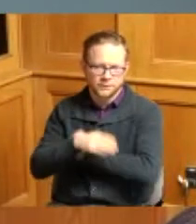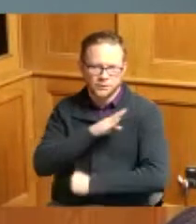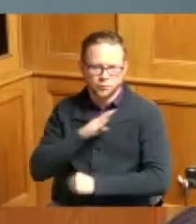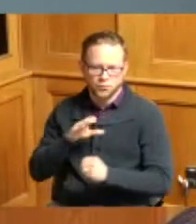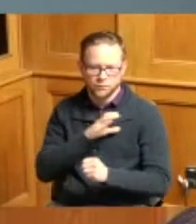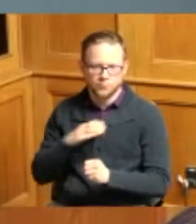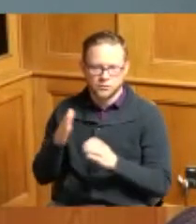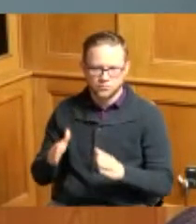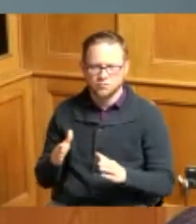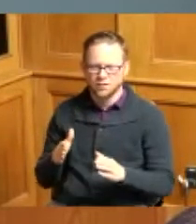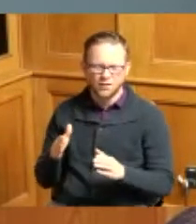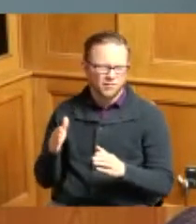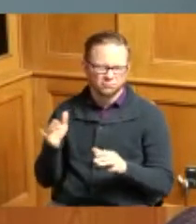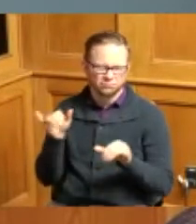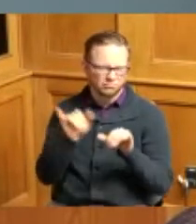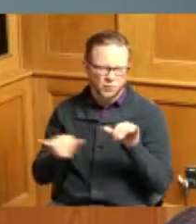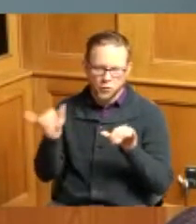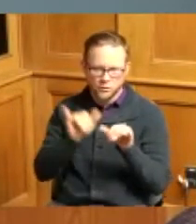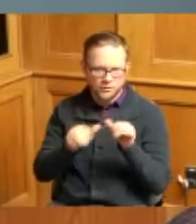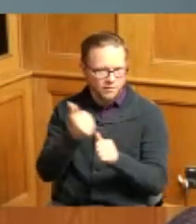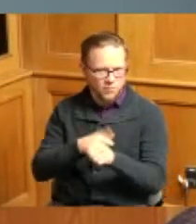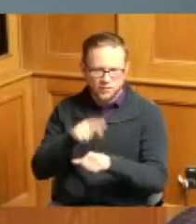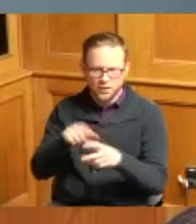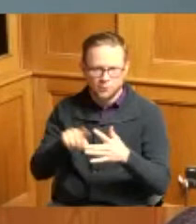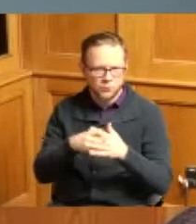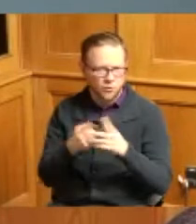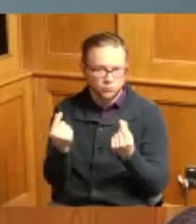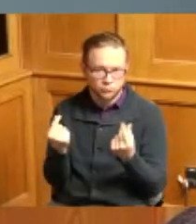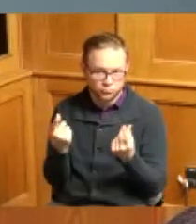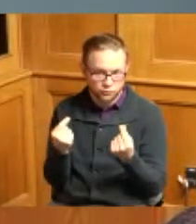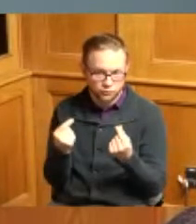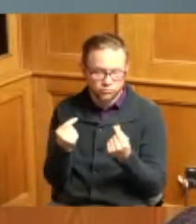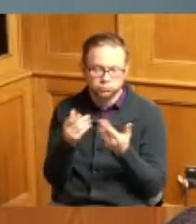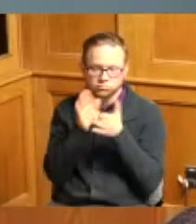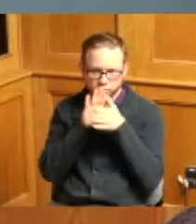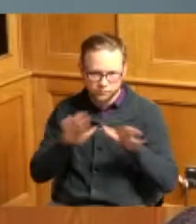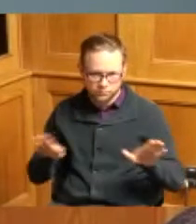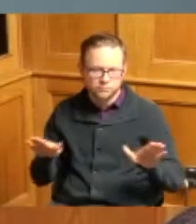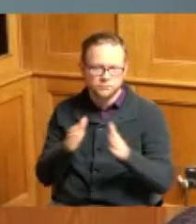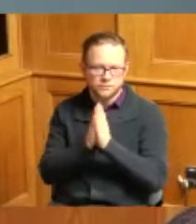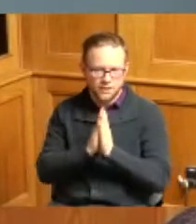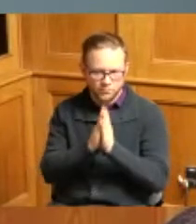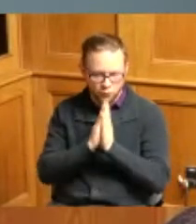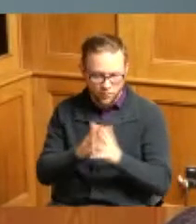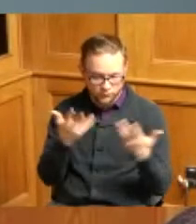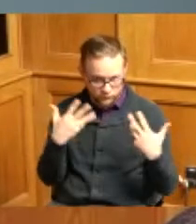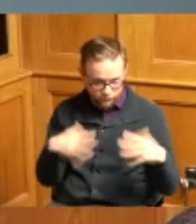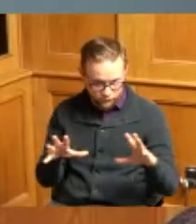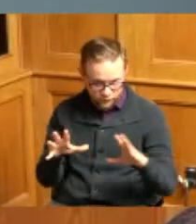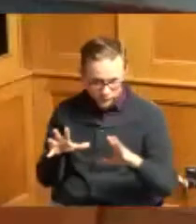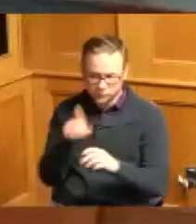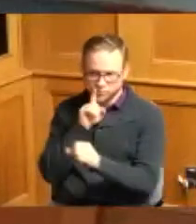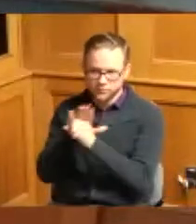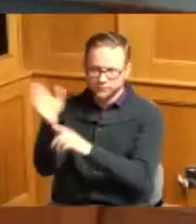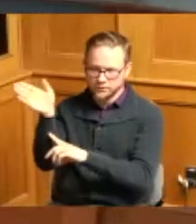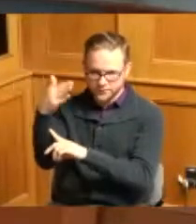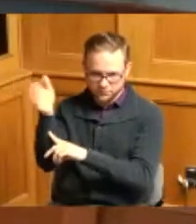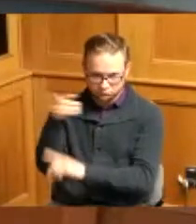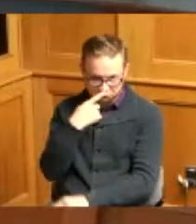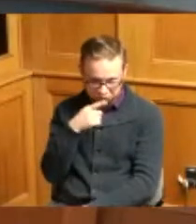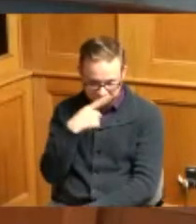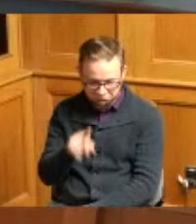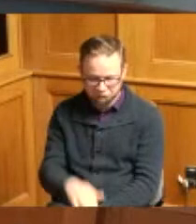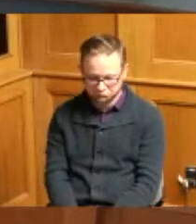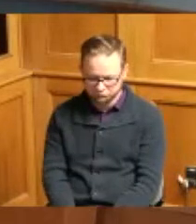with a silent prayer and a pledge of allegiance when we complete the silent prayer if you would